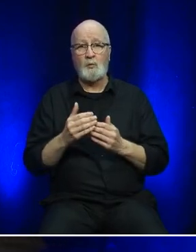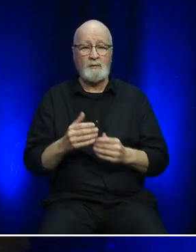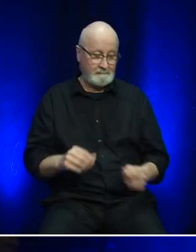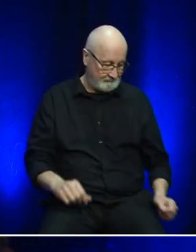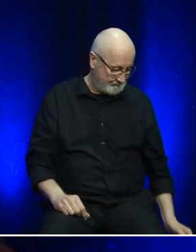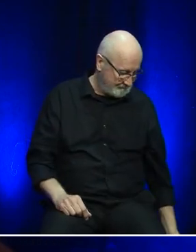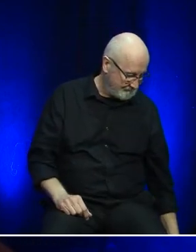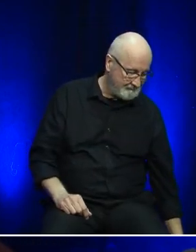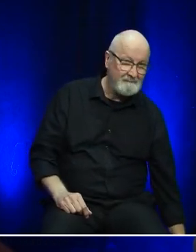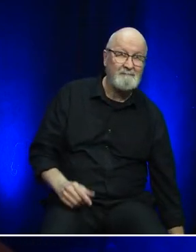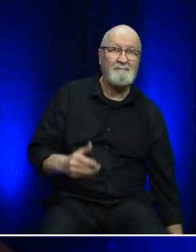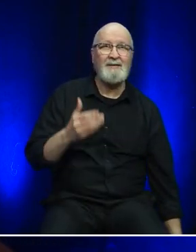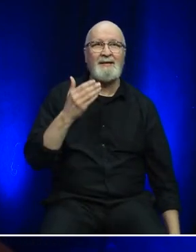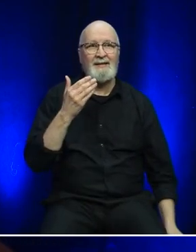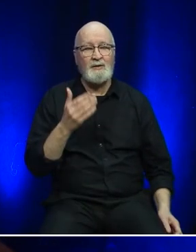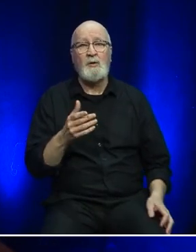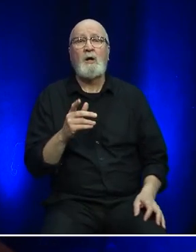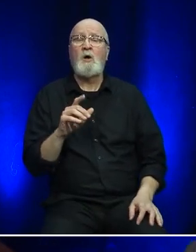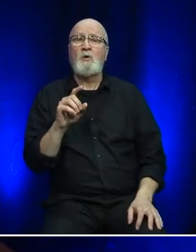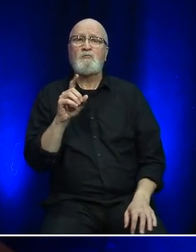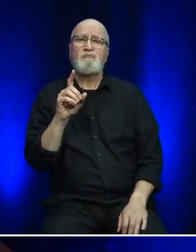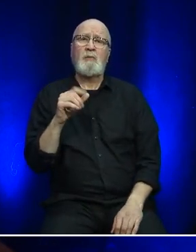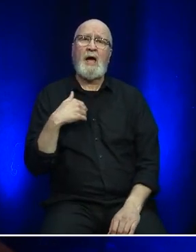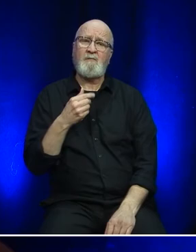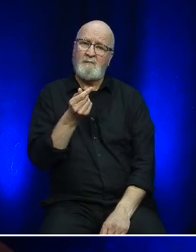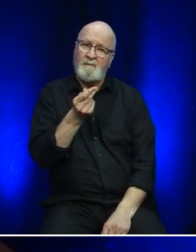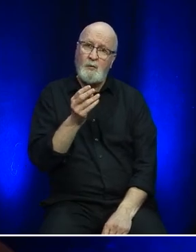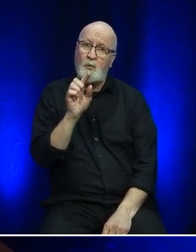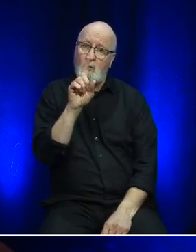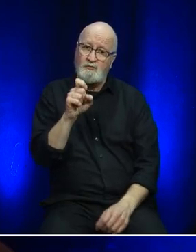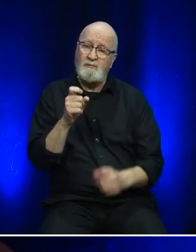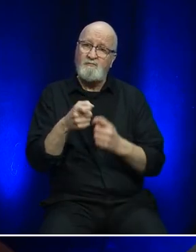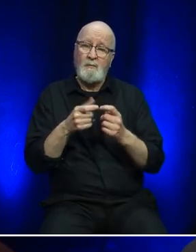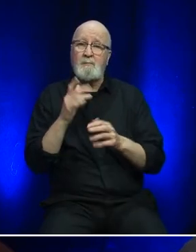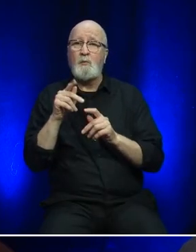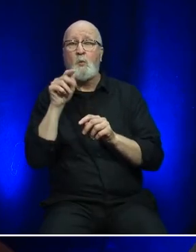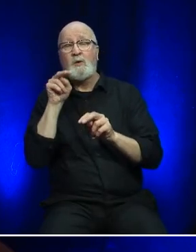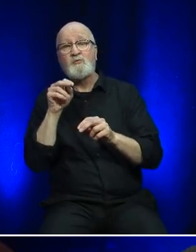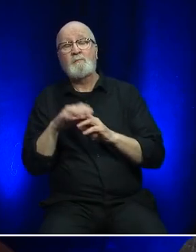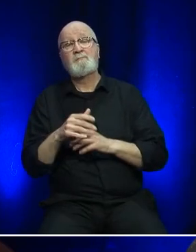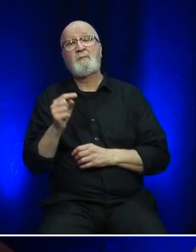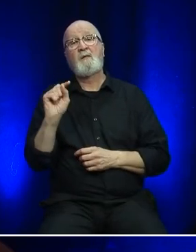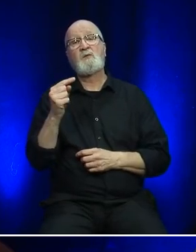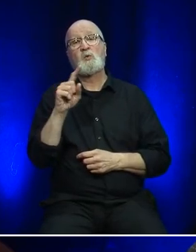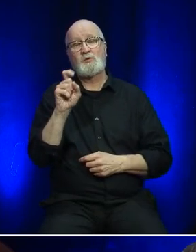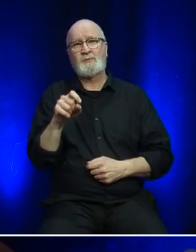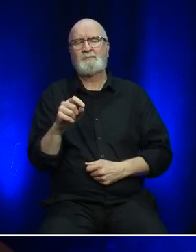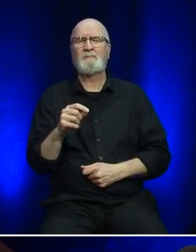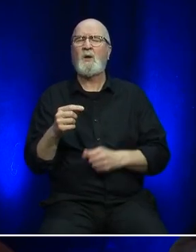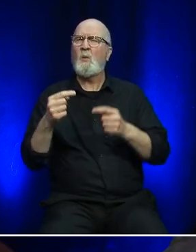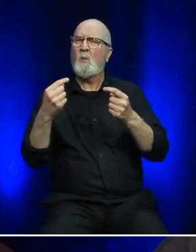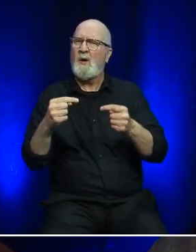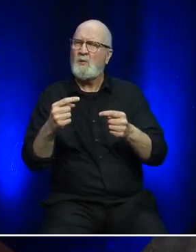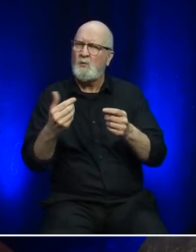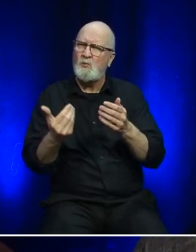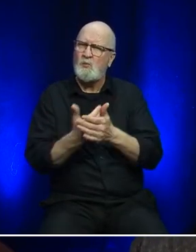Thank you, Mr. Chair. We do have some questions this morning from our viewers. The first one is when will the new ship arrive